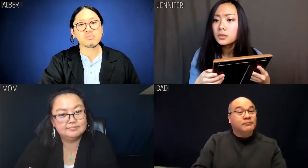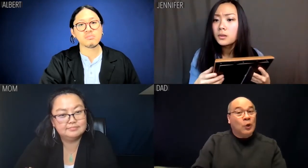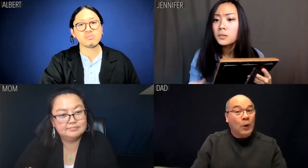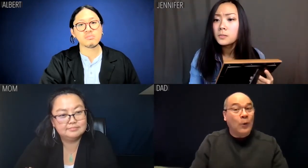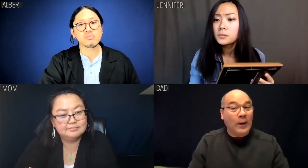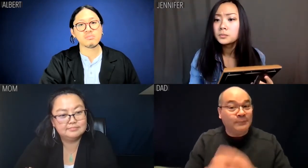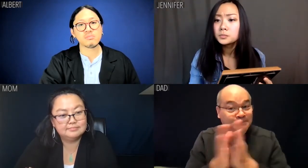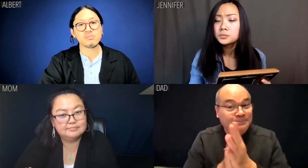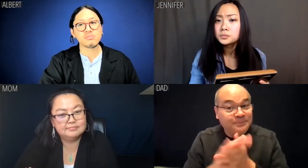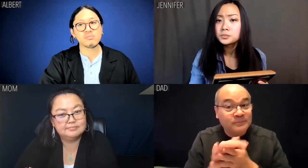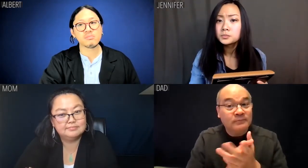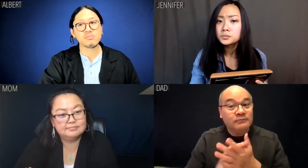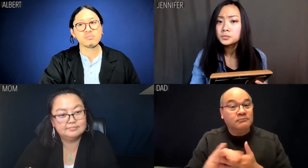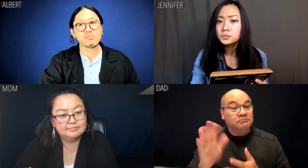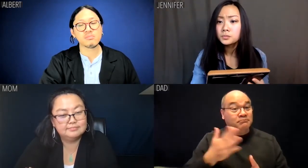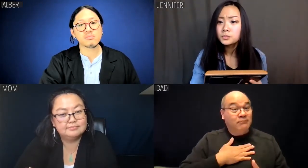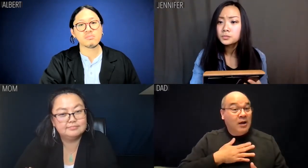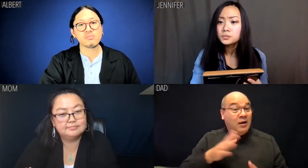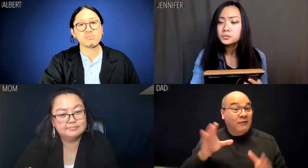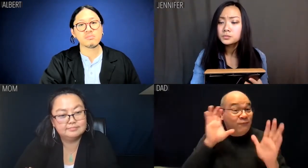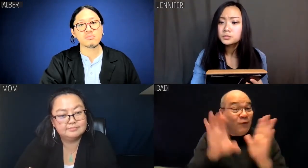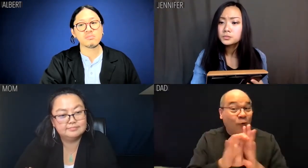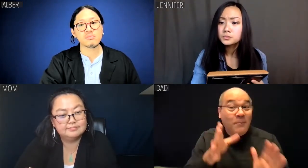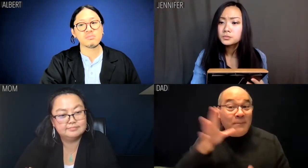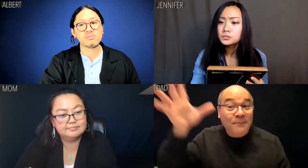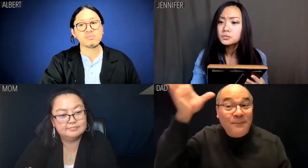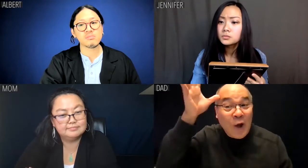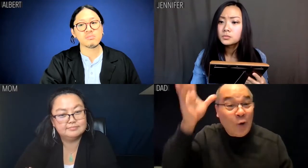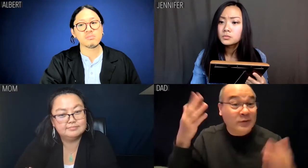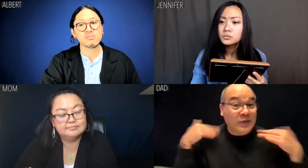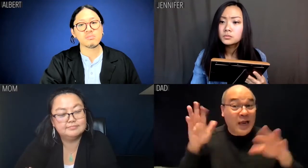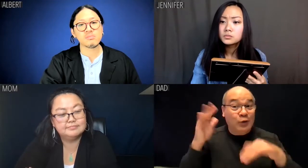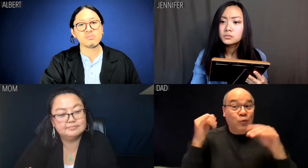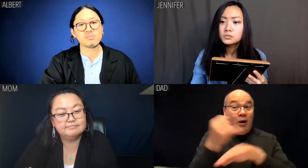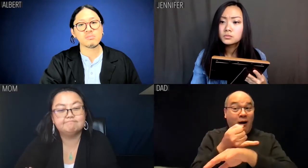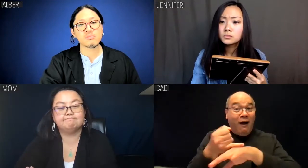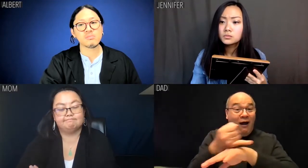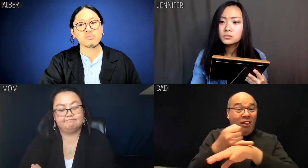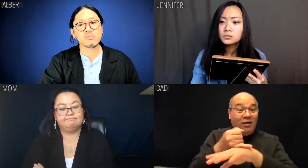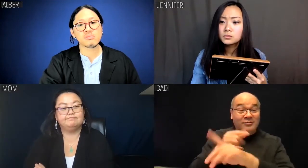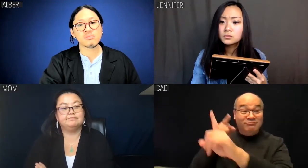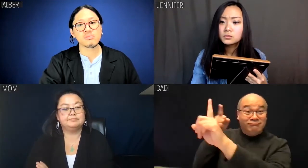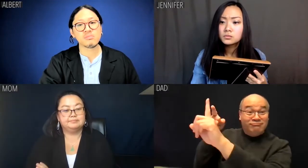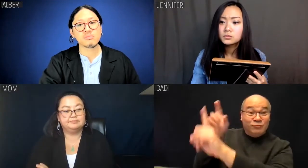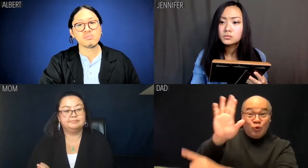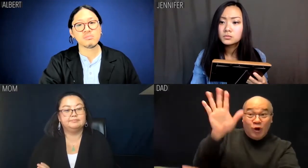Dad: Yeah, that. That's a photo of my parents on Angel Island.